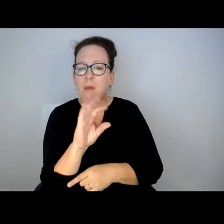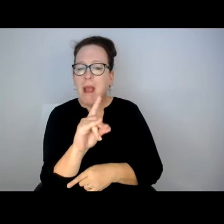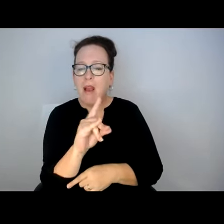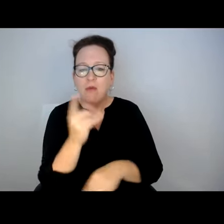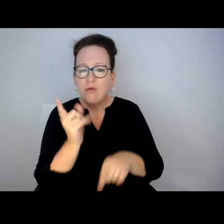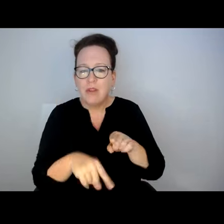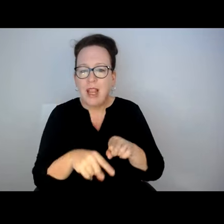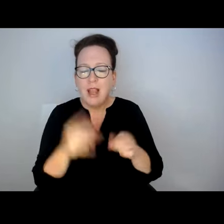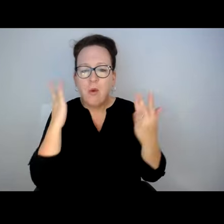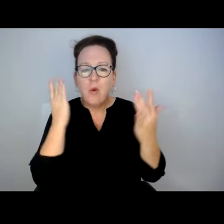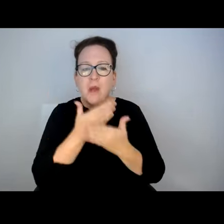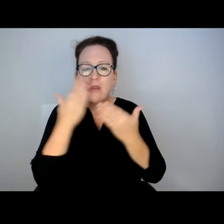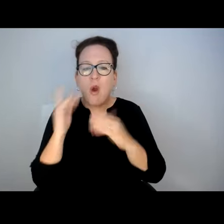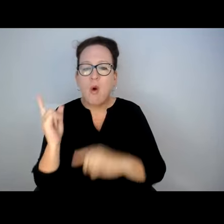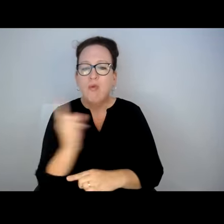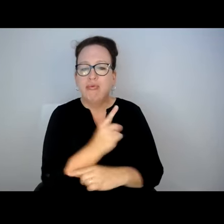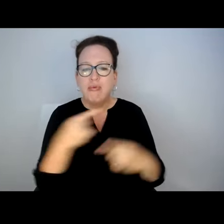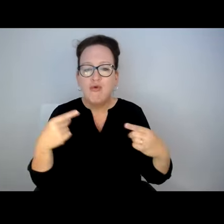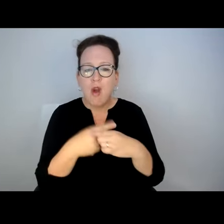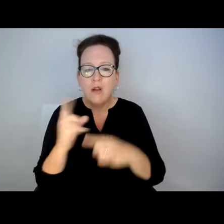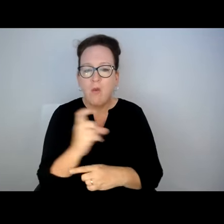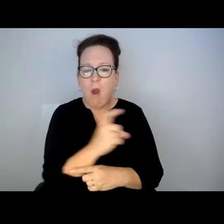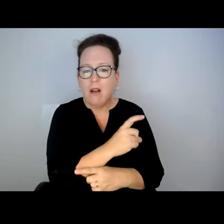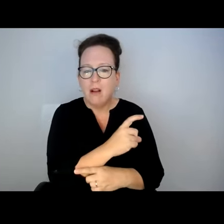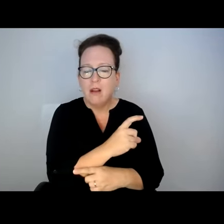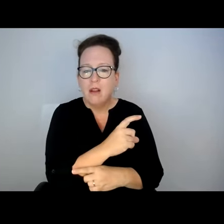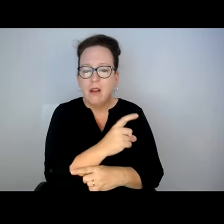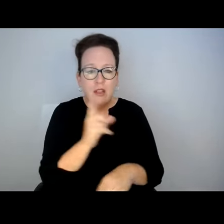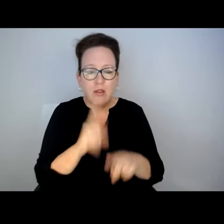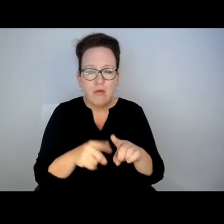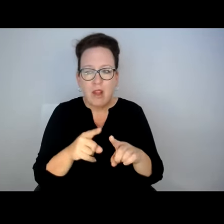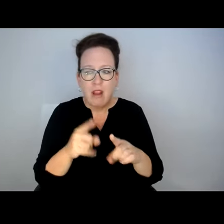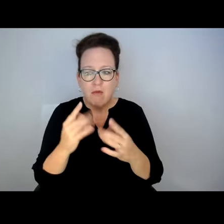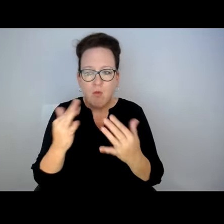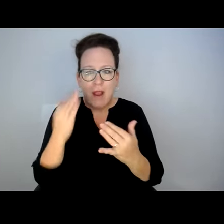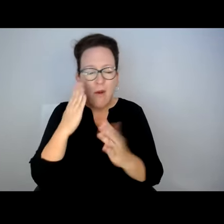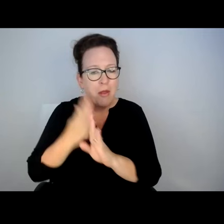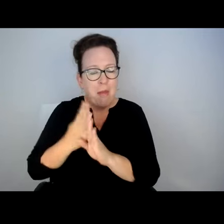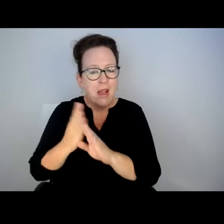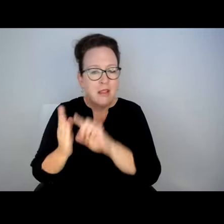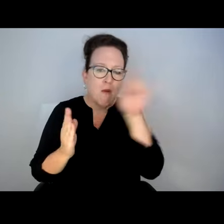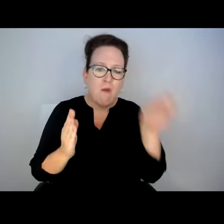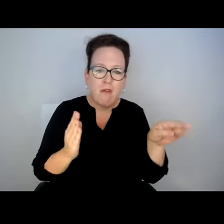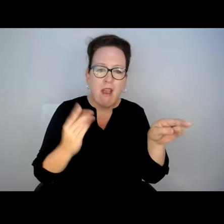AGAIN, YOU CAN'T TURN AROUND ON THE OUTBOUND SIDE IMMEDIATELY BECAUSE OF NO CROSSWALK THERE FROM THE FLOATING STOP IN ORDER